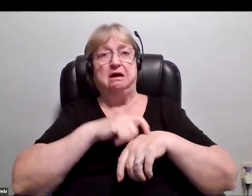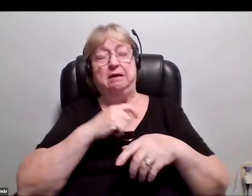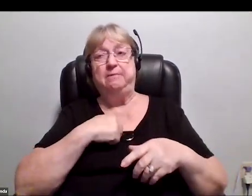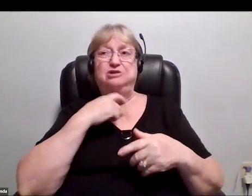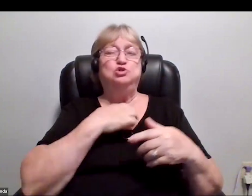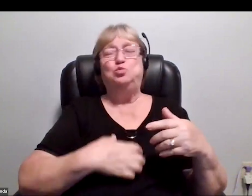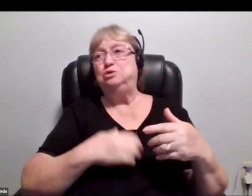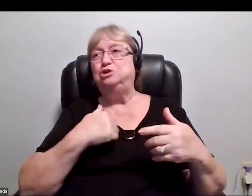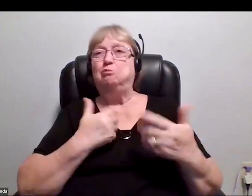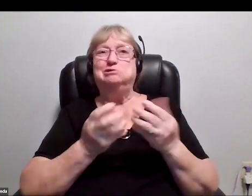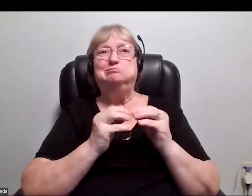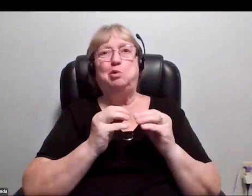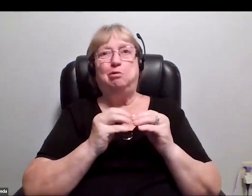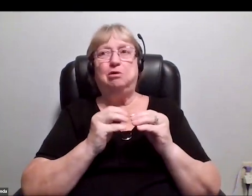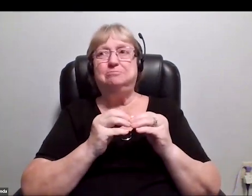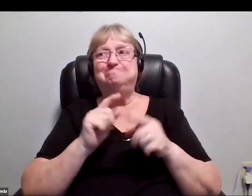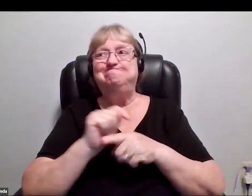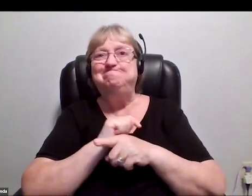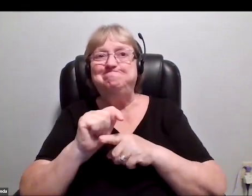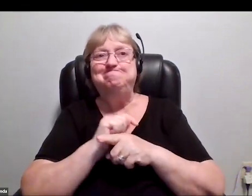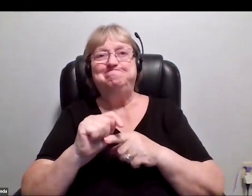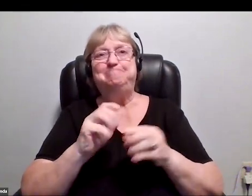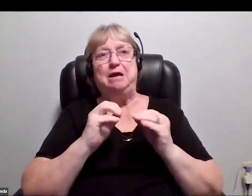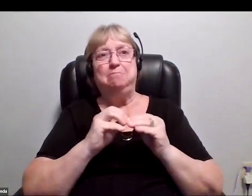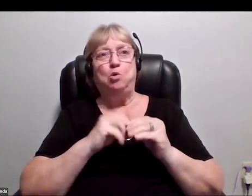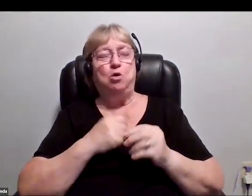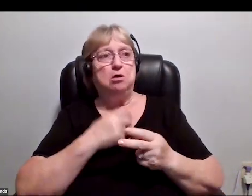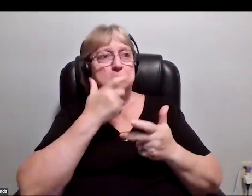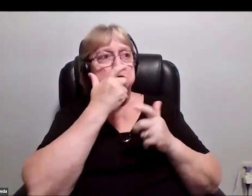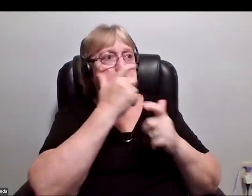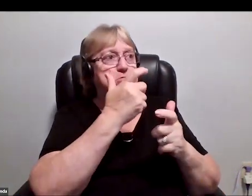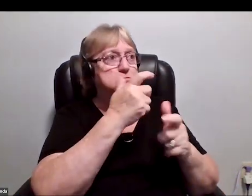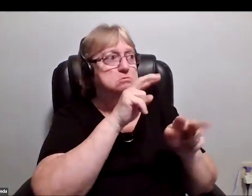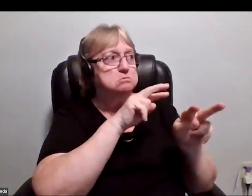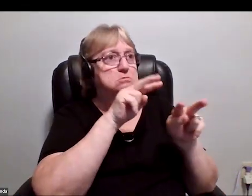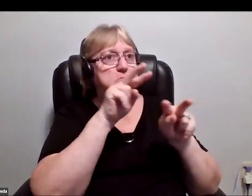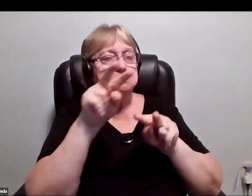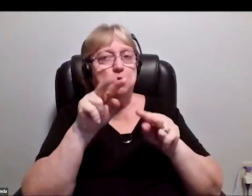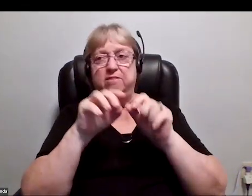I just wish I was a more trained and disciplined observer with a system for remembering things.